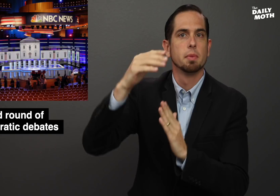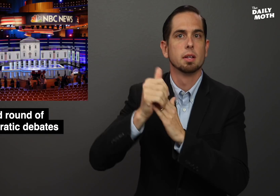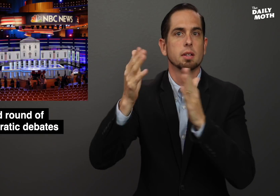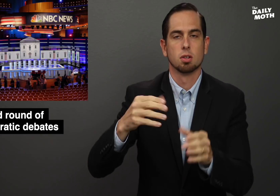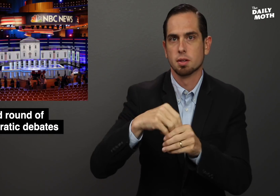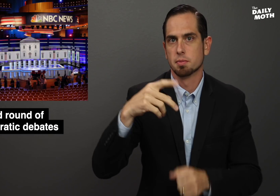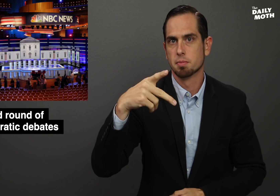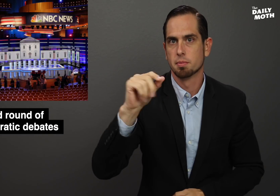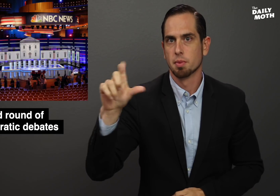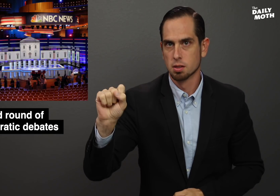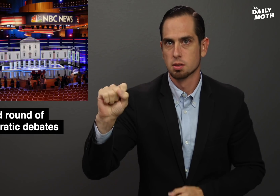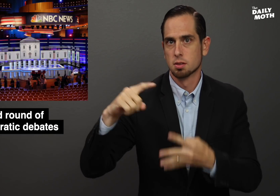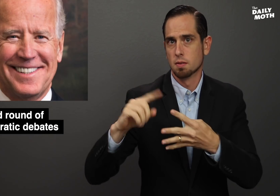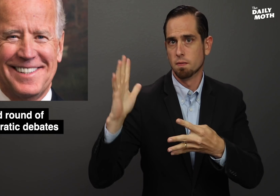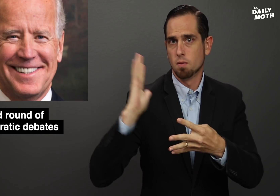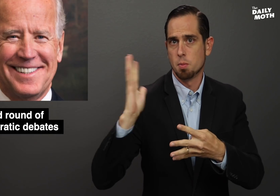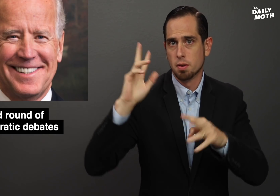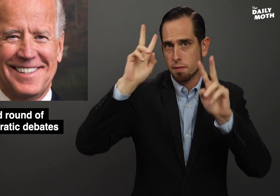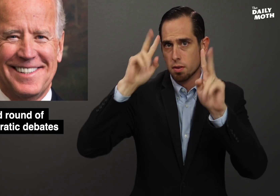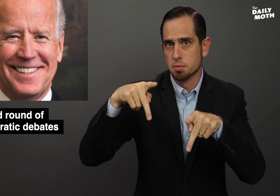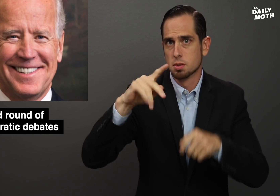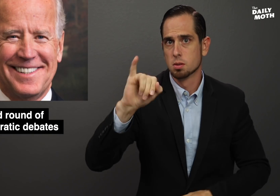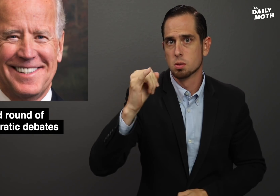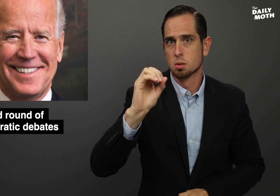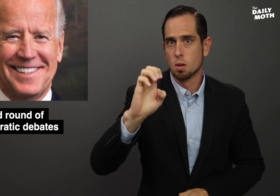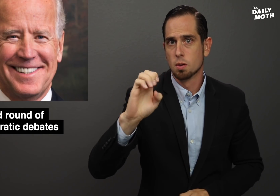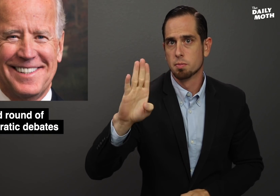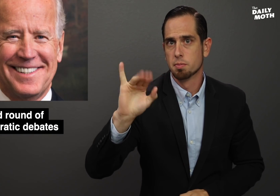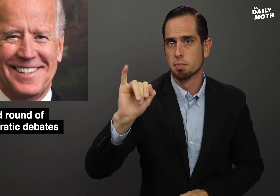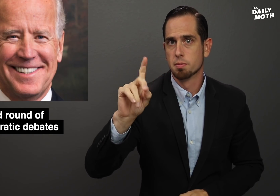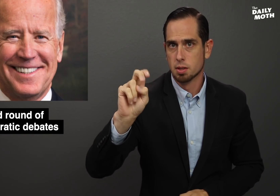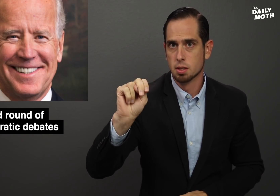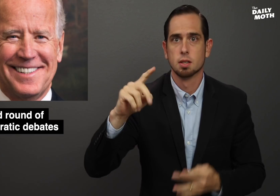top leaders in the polls - former Vice President Joe Biden,